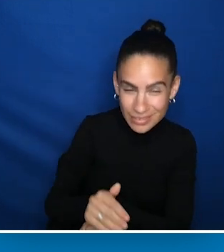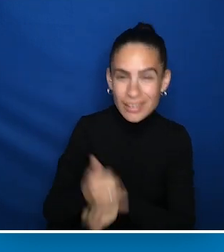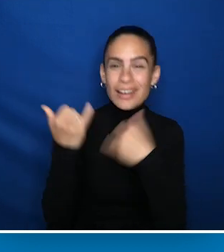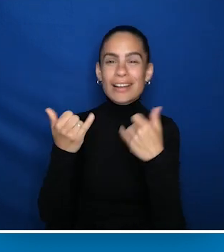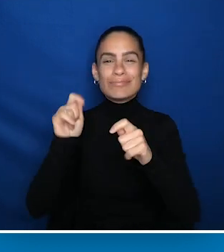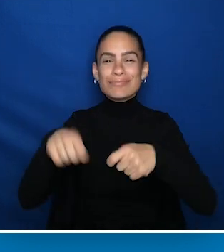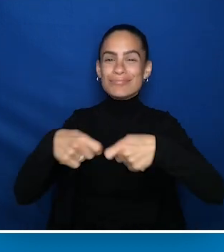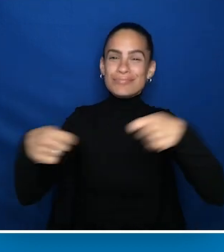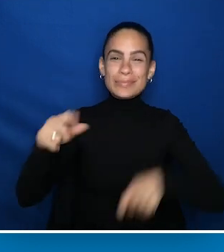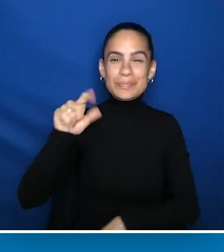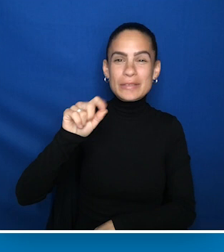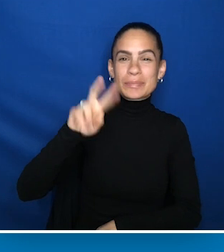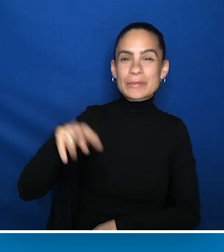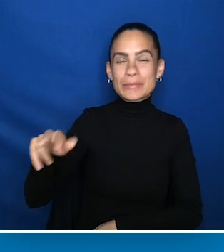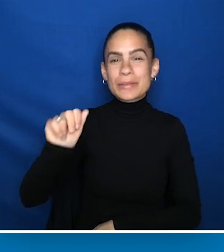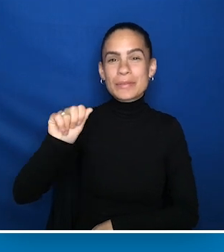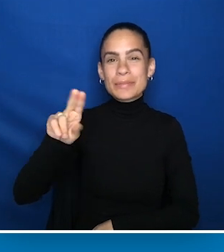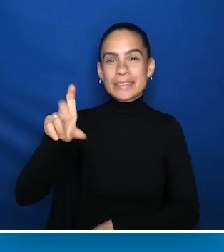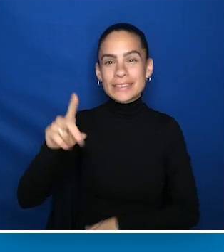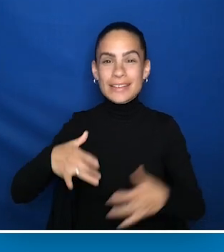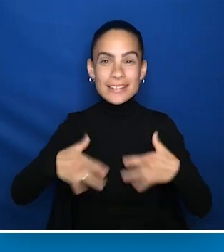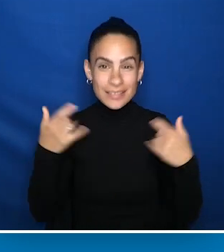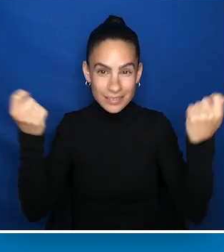This now concludes the 2022 AUCD Gala.